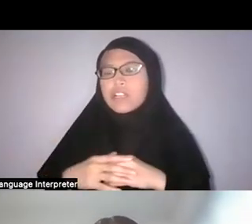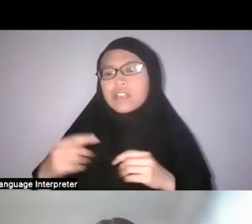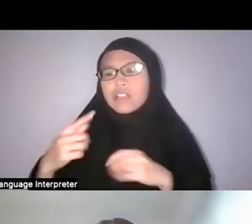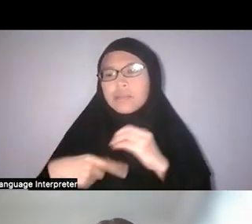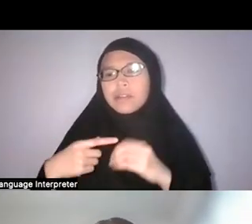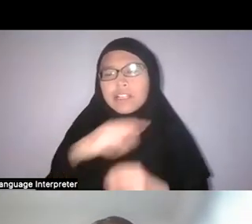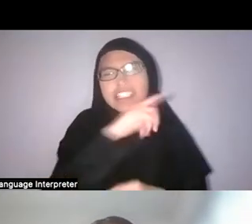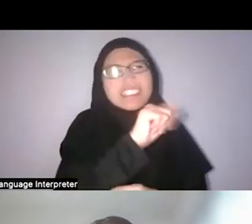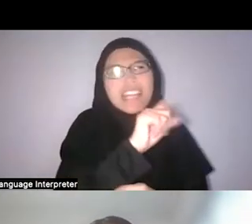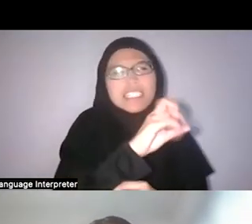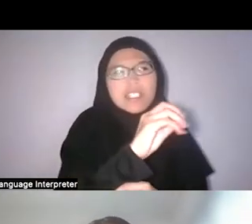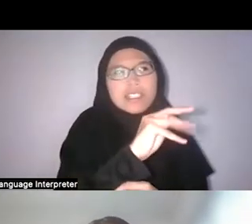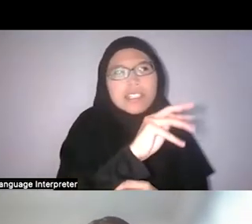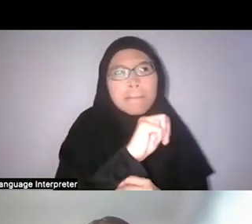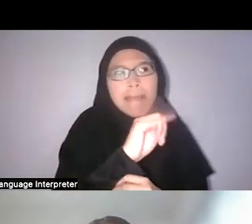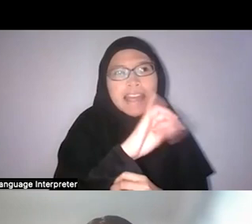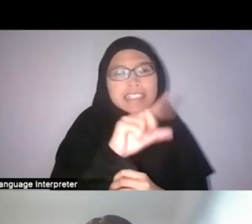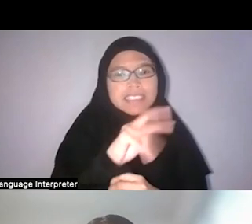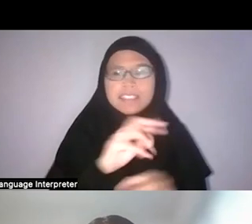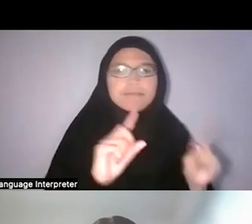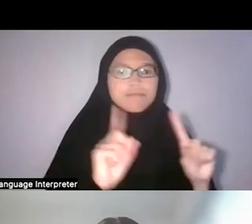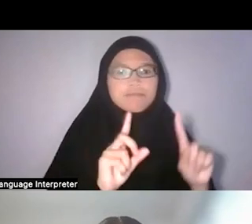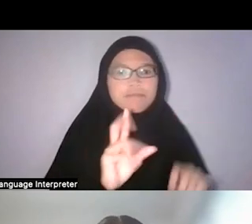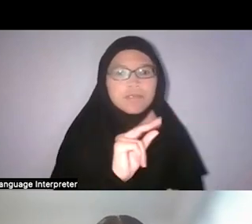into a narrative of growth and nurturance.